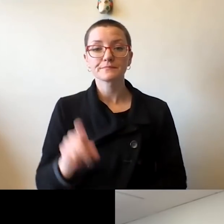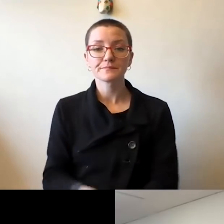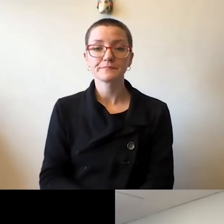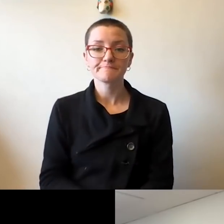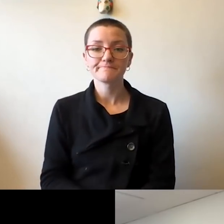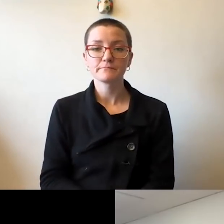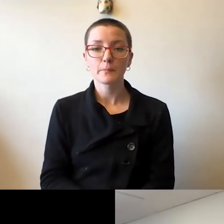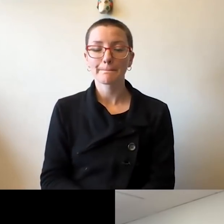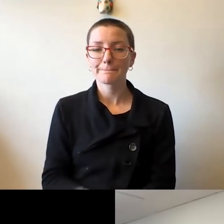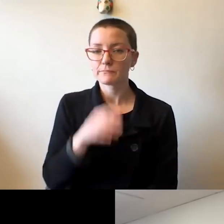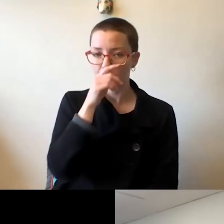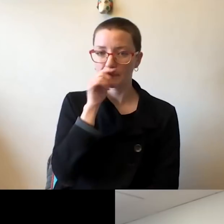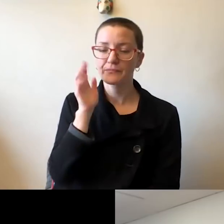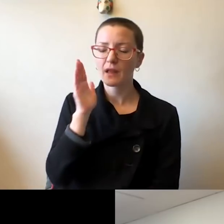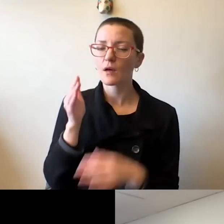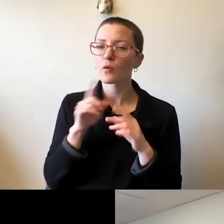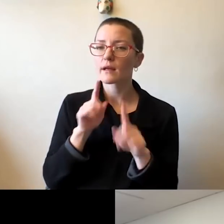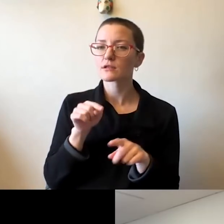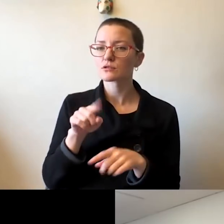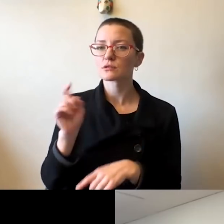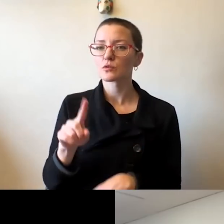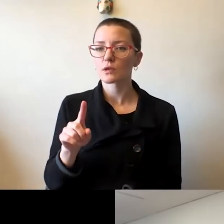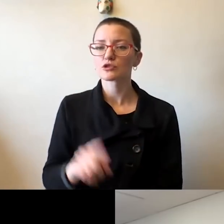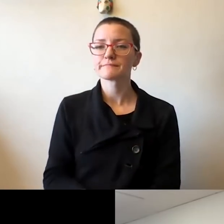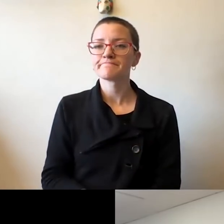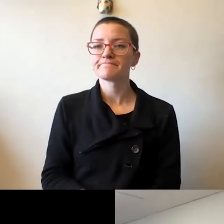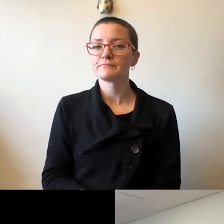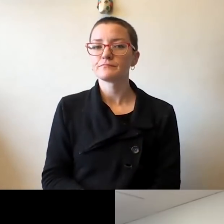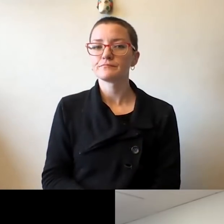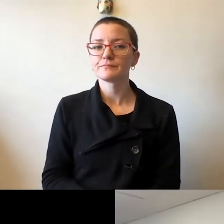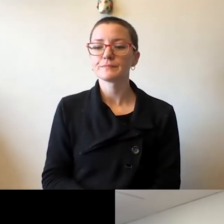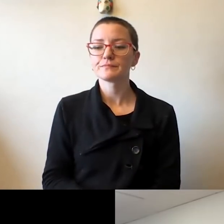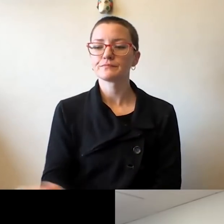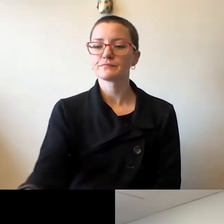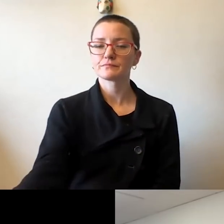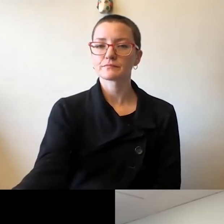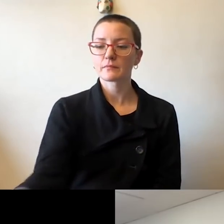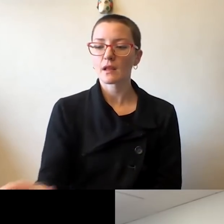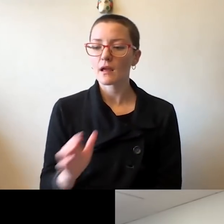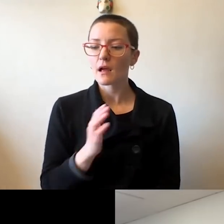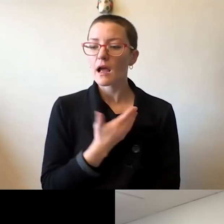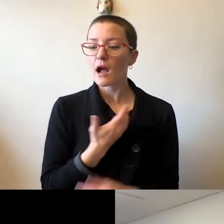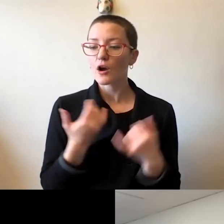Allow me to answer this question, Chancellor. Our increases in, of cases in the community have been driven